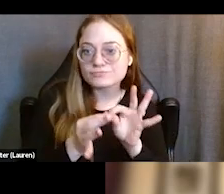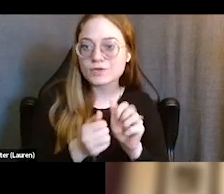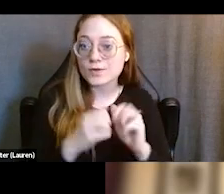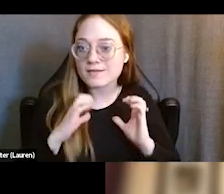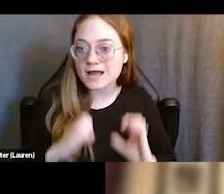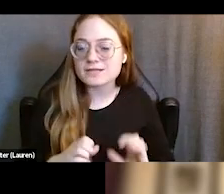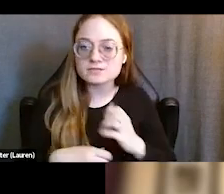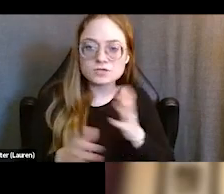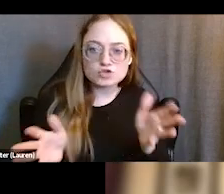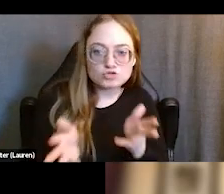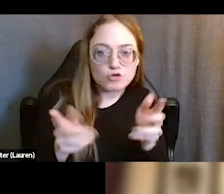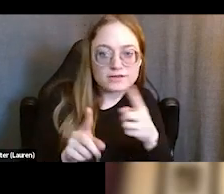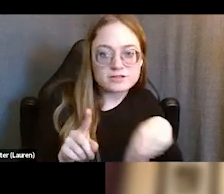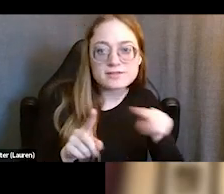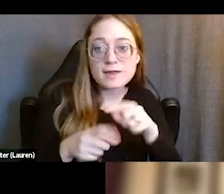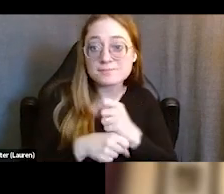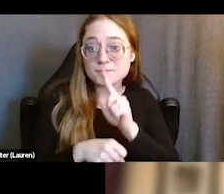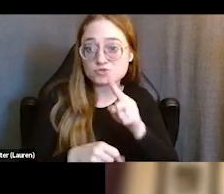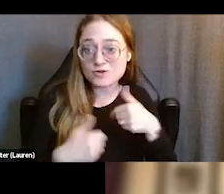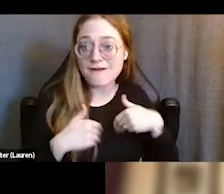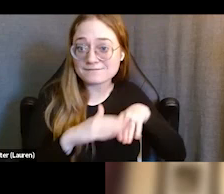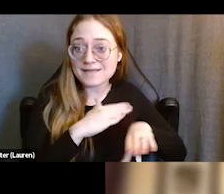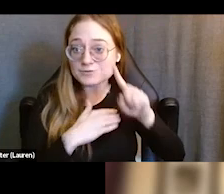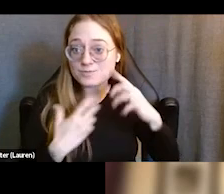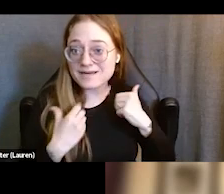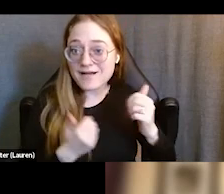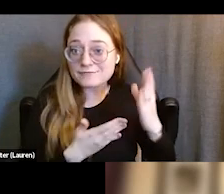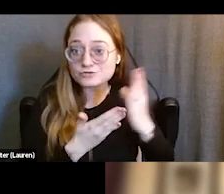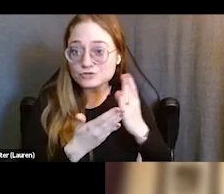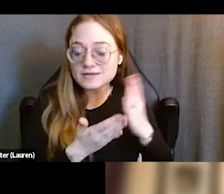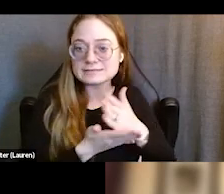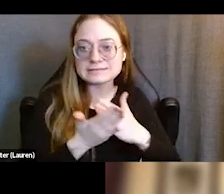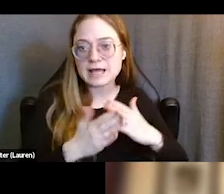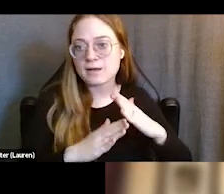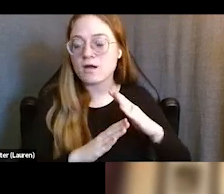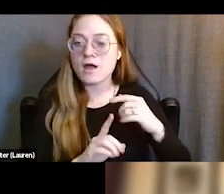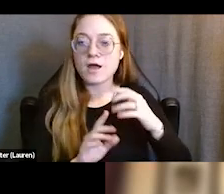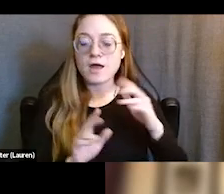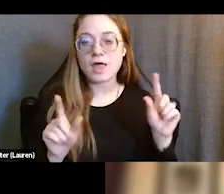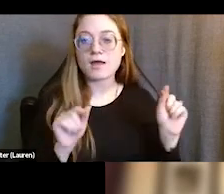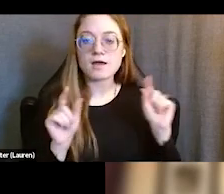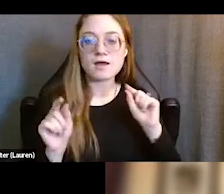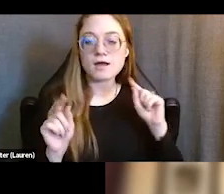that they access mental health services in the first place and push past some of the stigma that comes with struggling with one's mental health